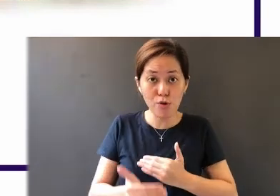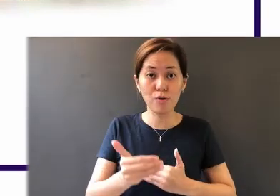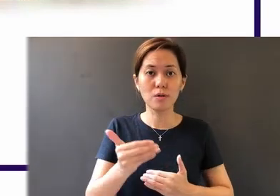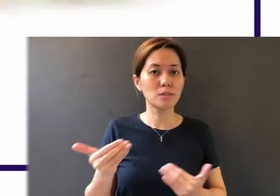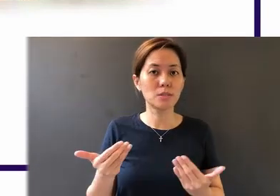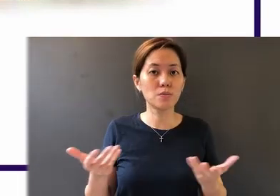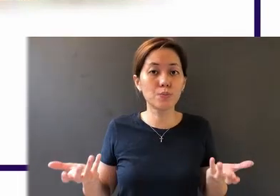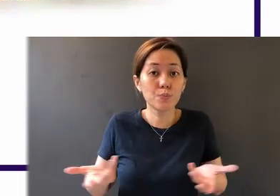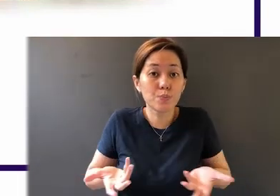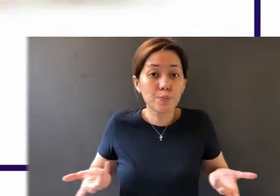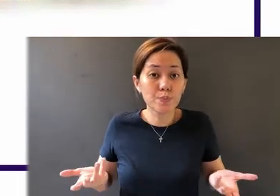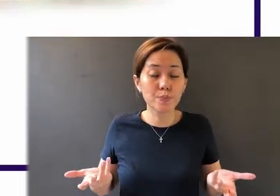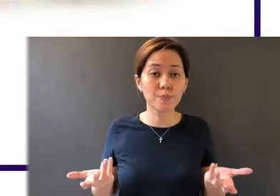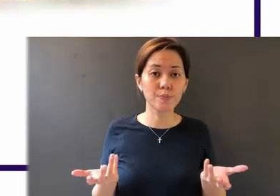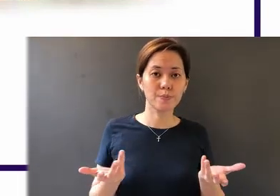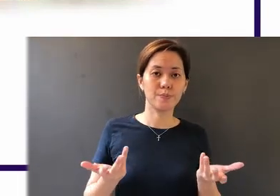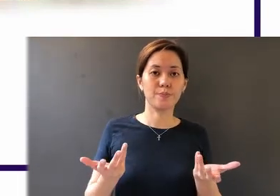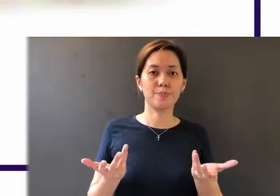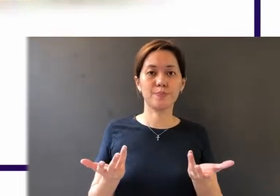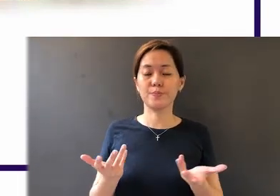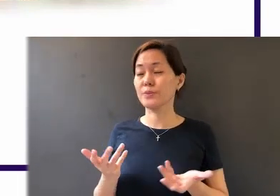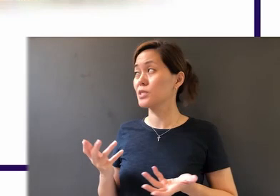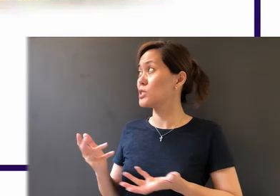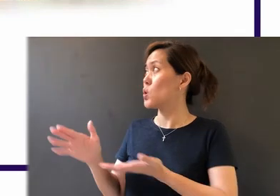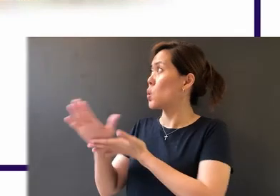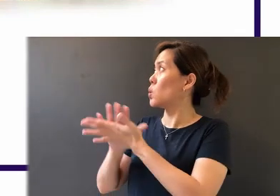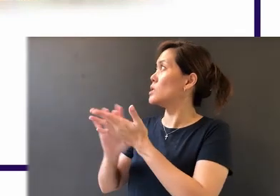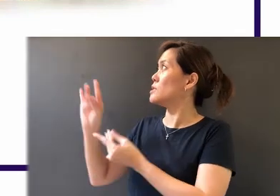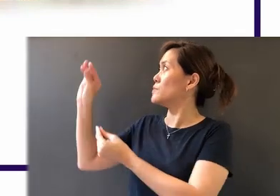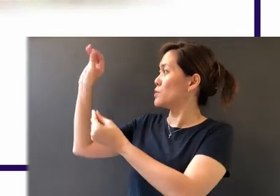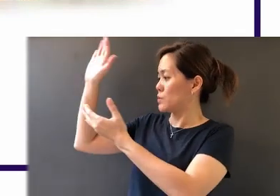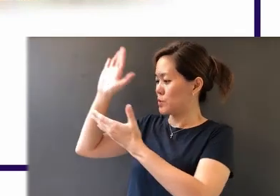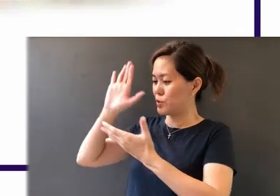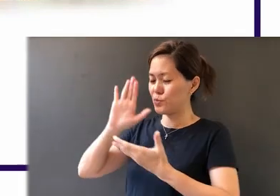enables the presence of the Holy Spirit within us